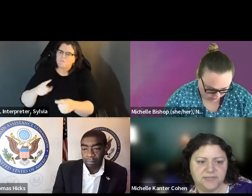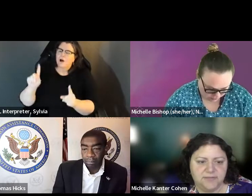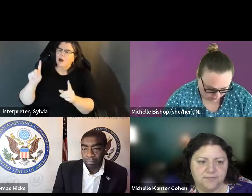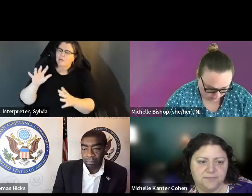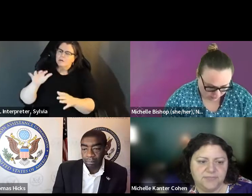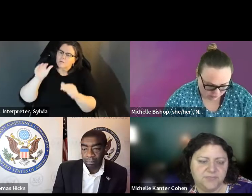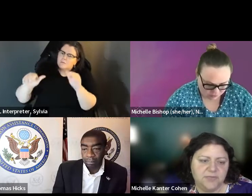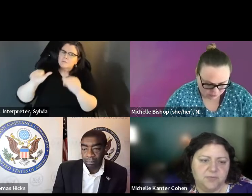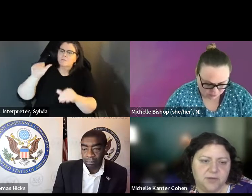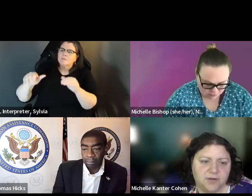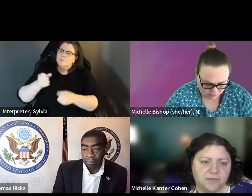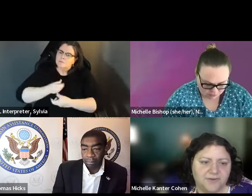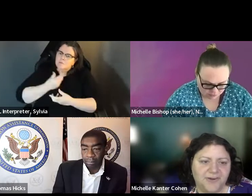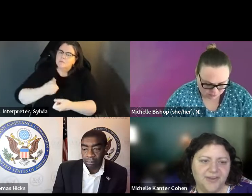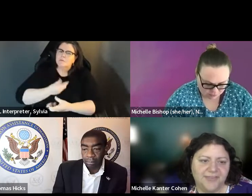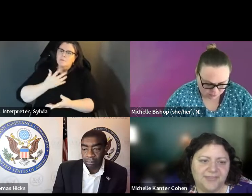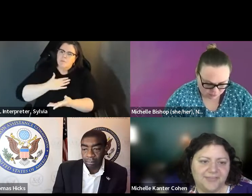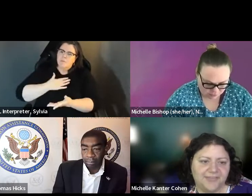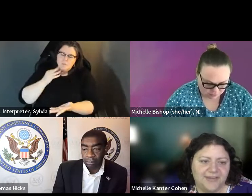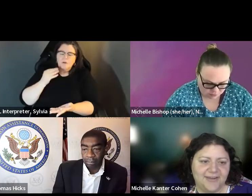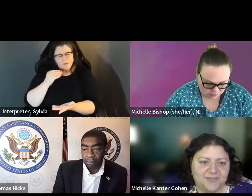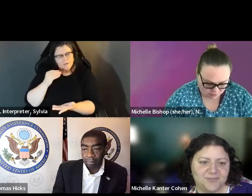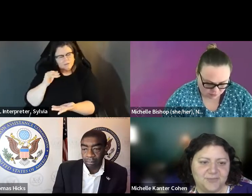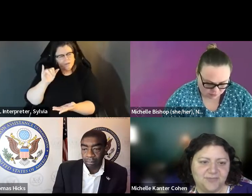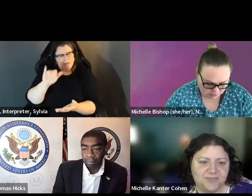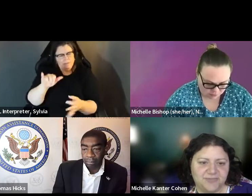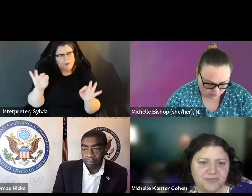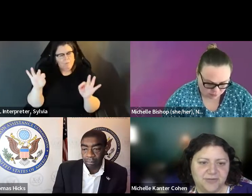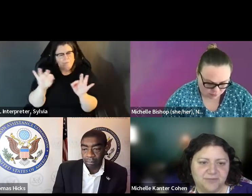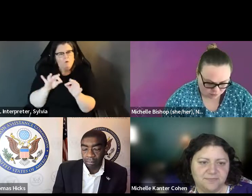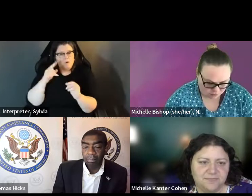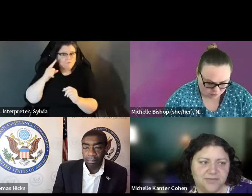voters with disabilities who are being harmed. And,